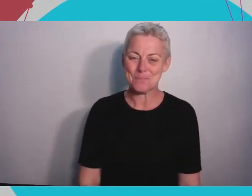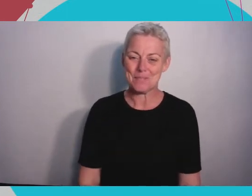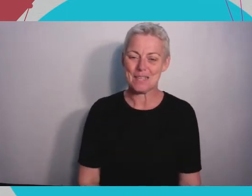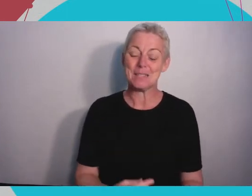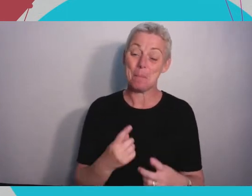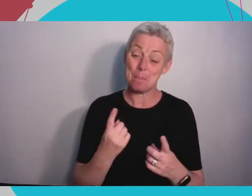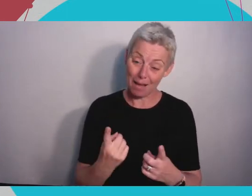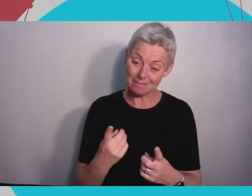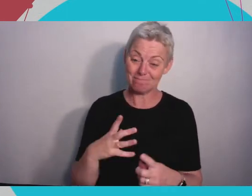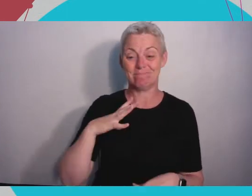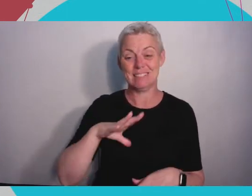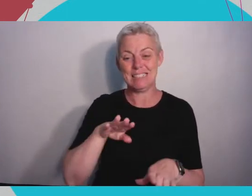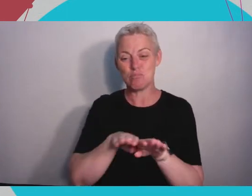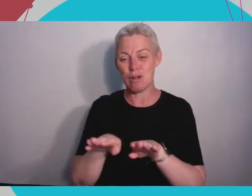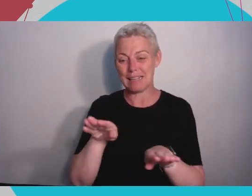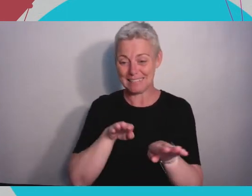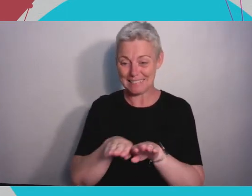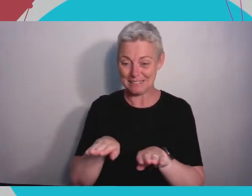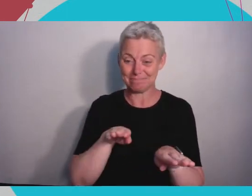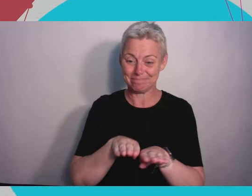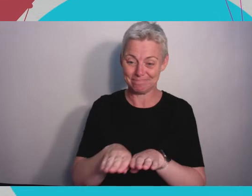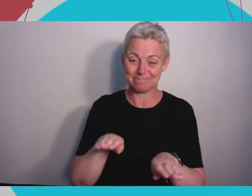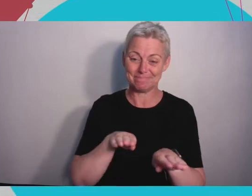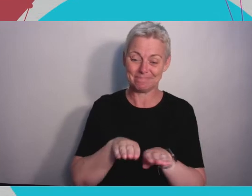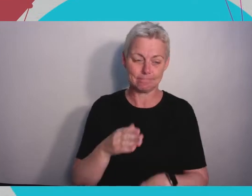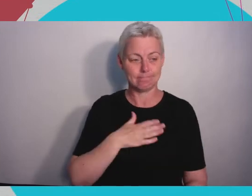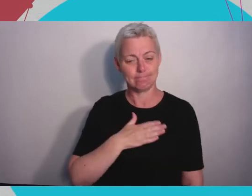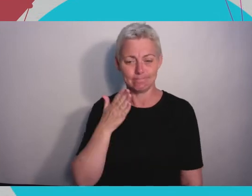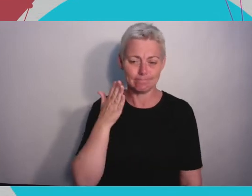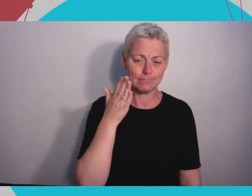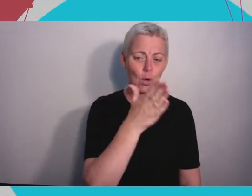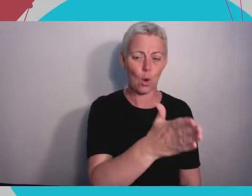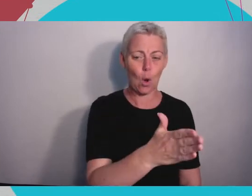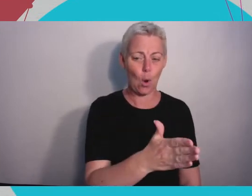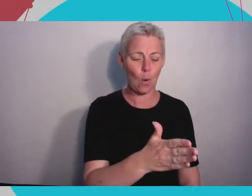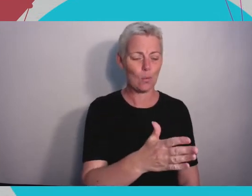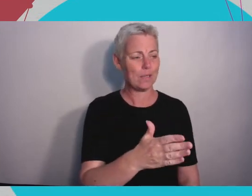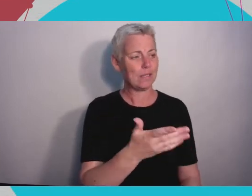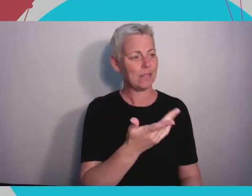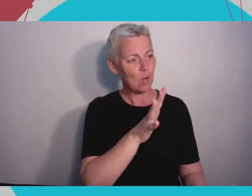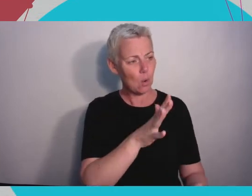out there and doing it, going to meetups in whichever city you're living in, find people